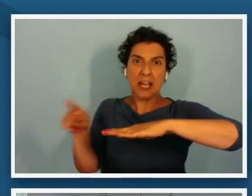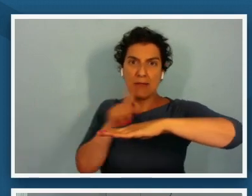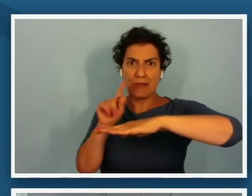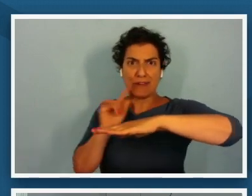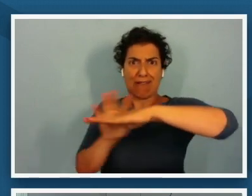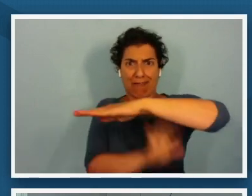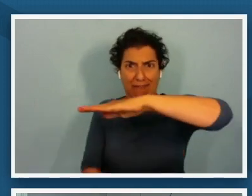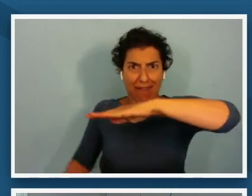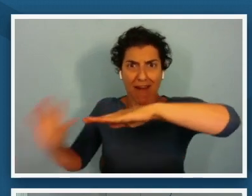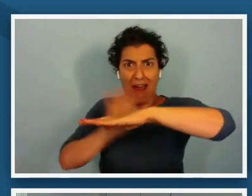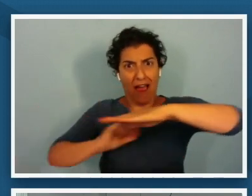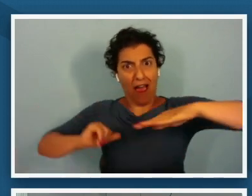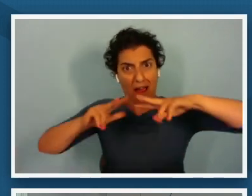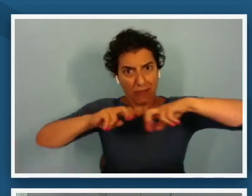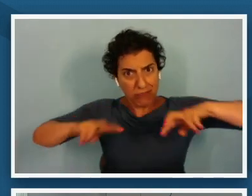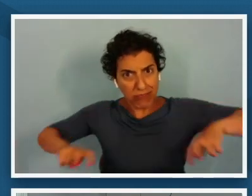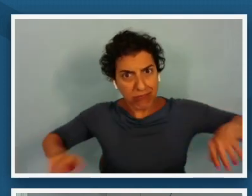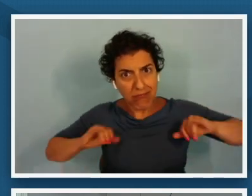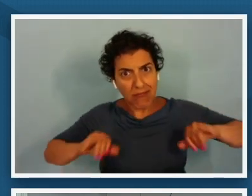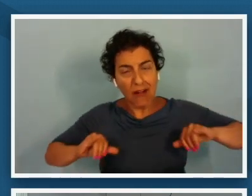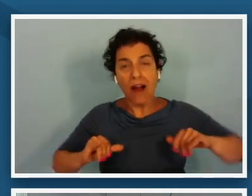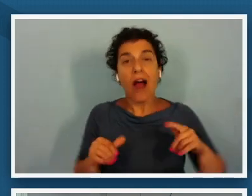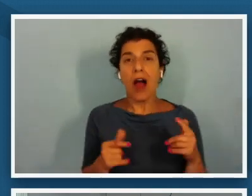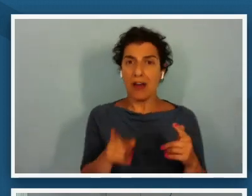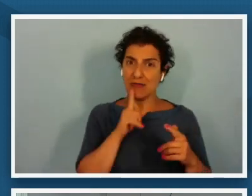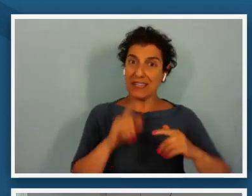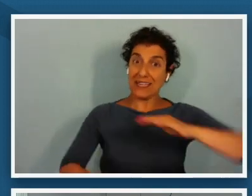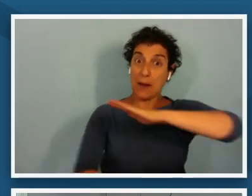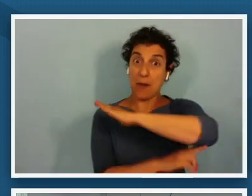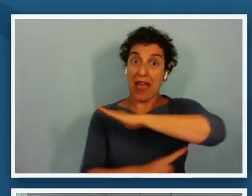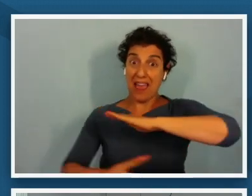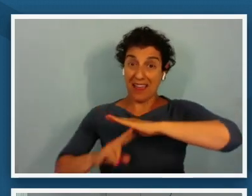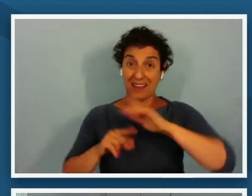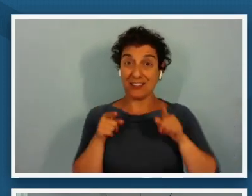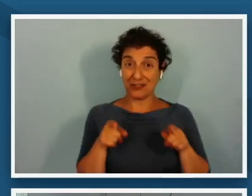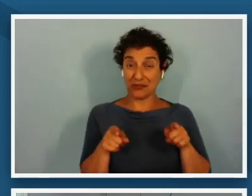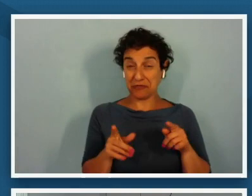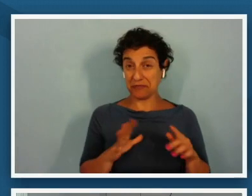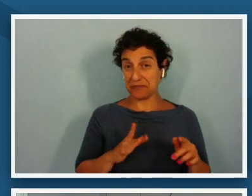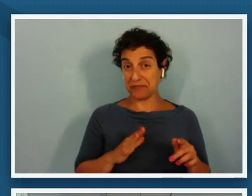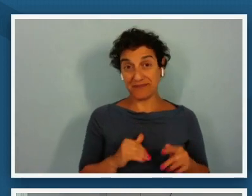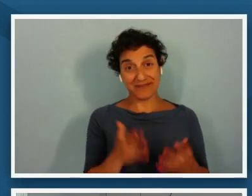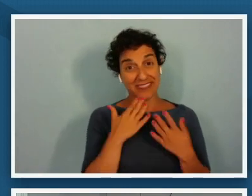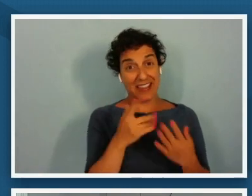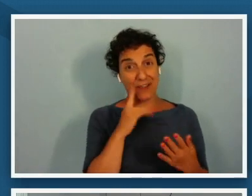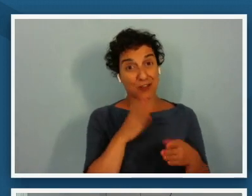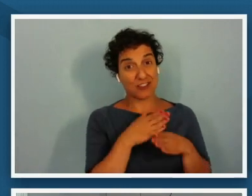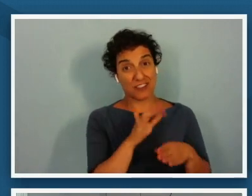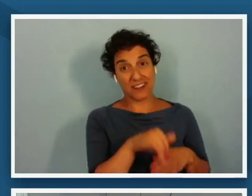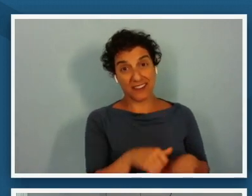as like a bridge or a path instead thank you for that